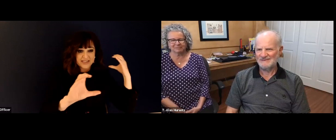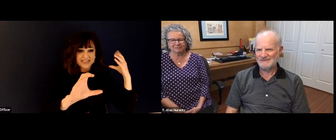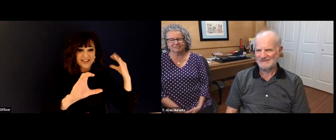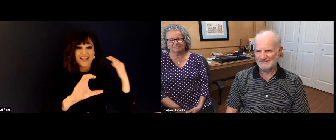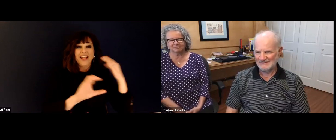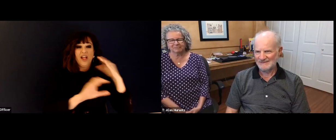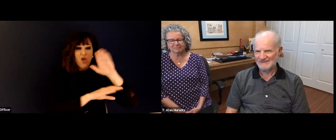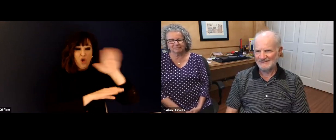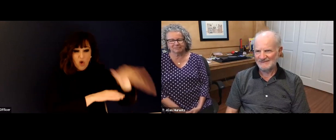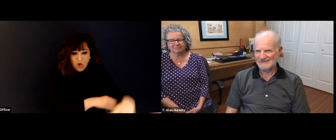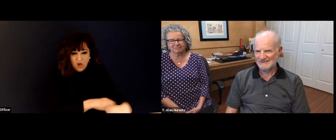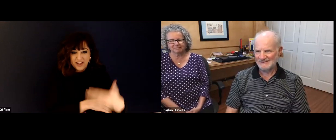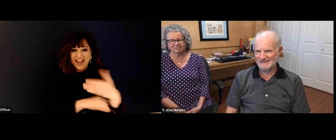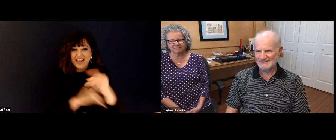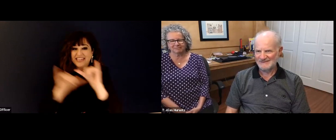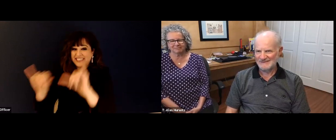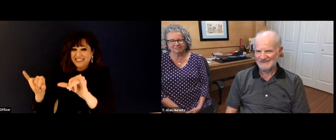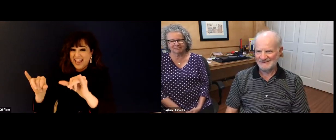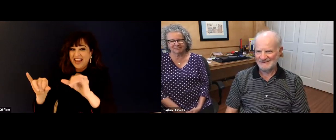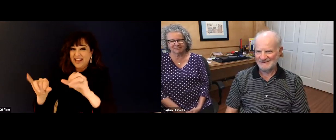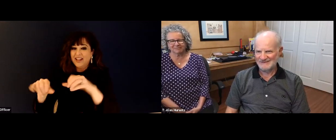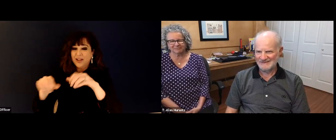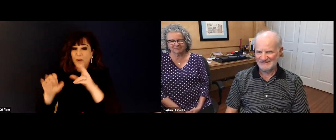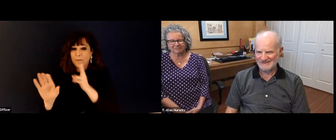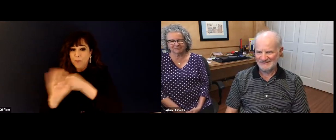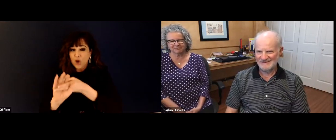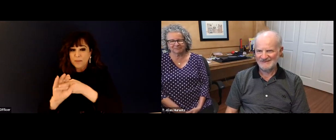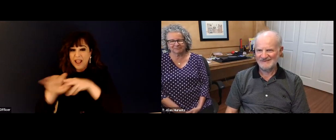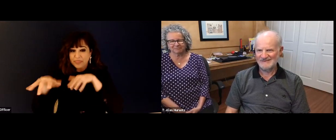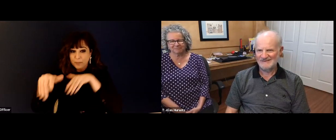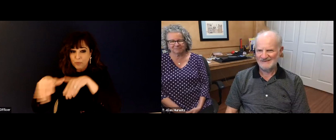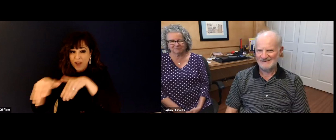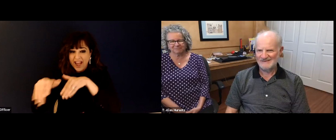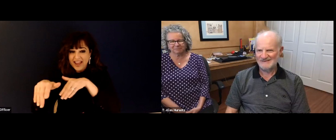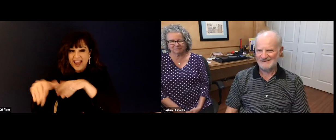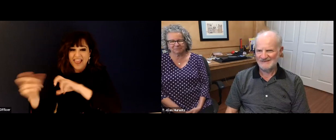such a beautiful experience to see that. We did that within 24